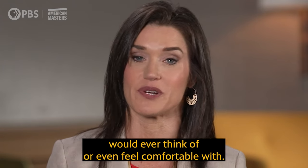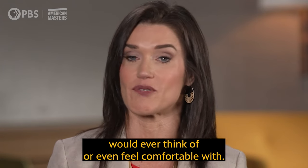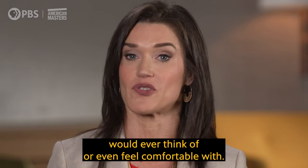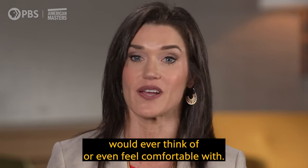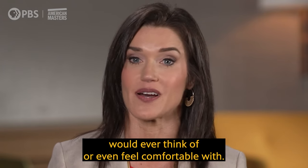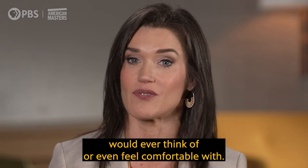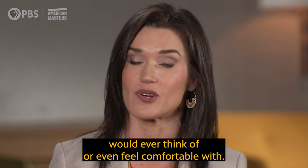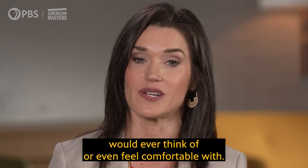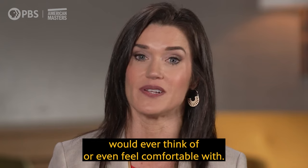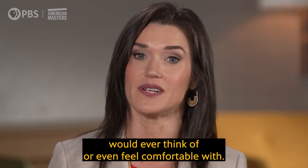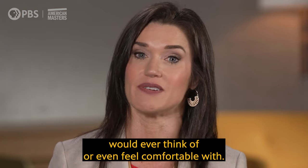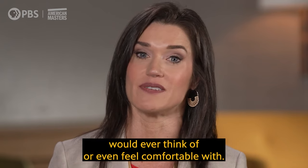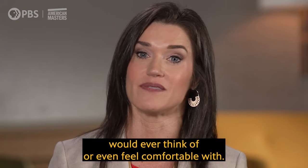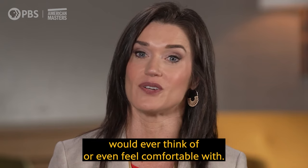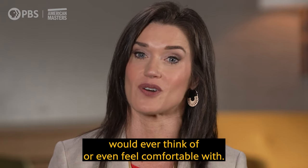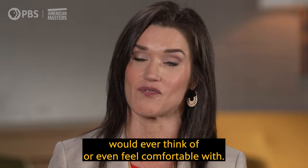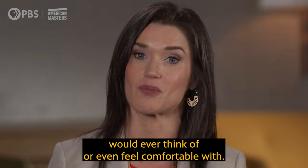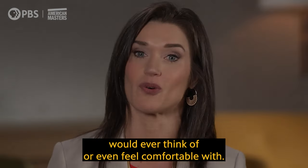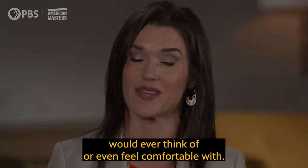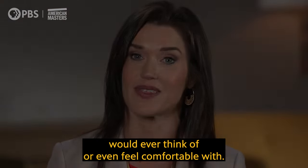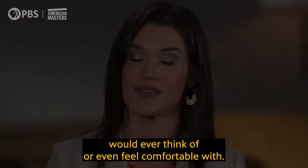would ever think of or even feel comfortable with.